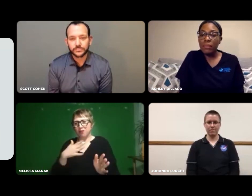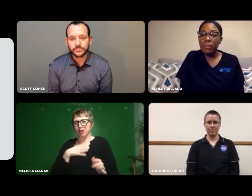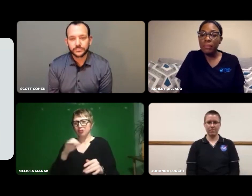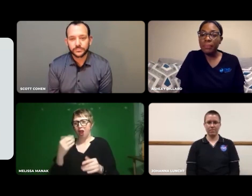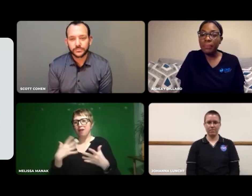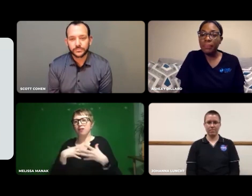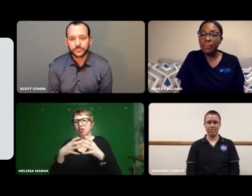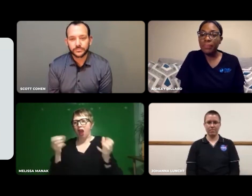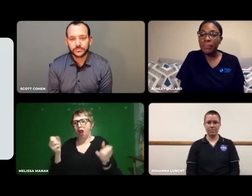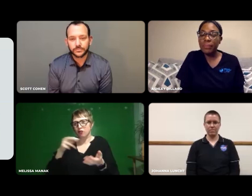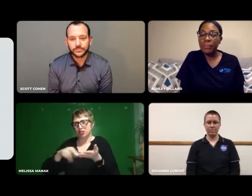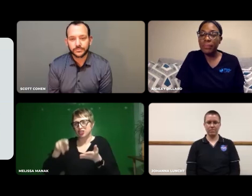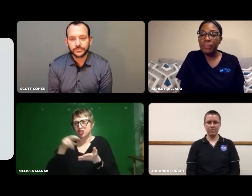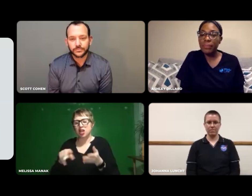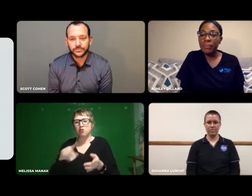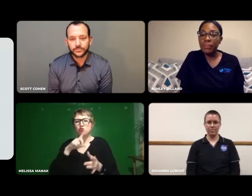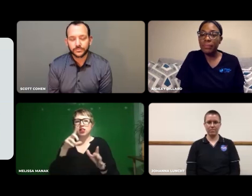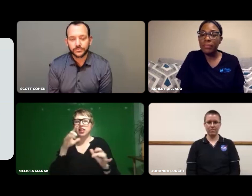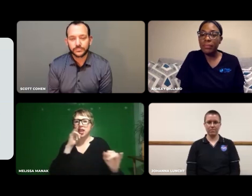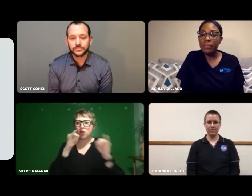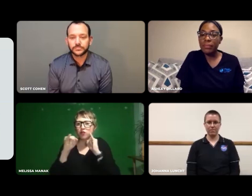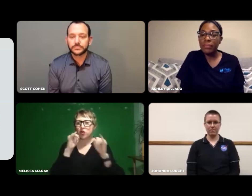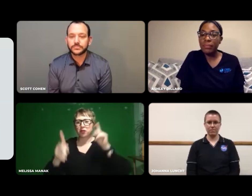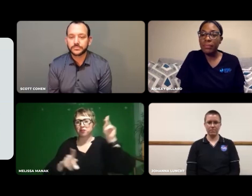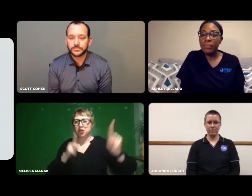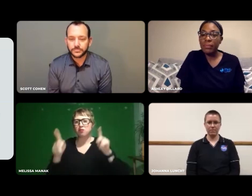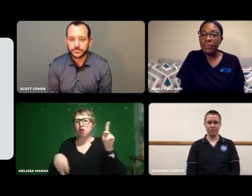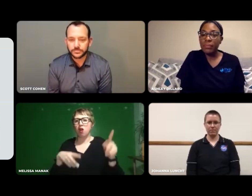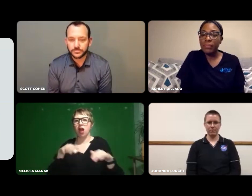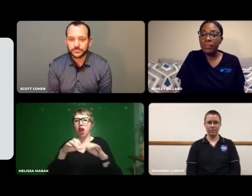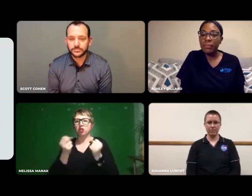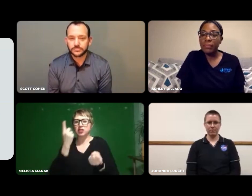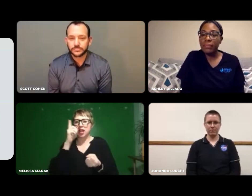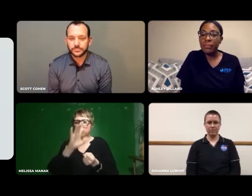My job requires a lot of research, interviewing people,